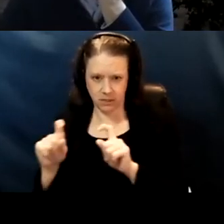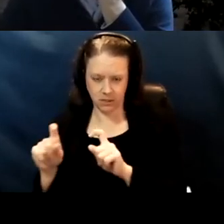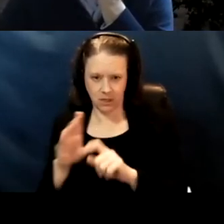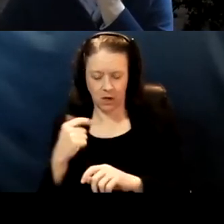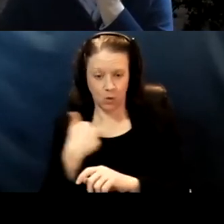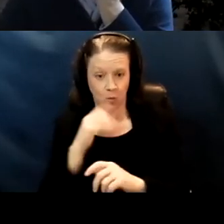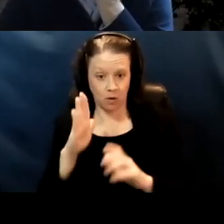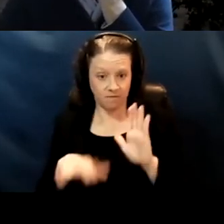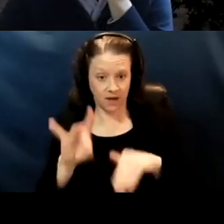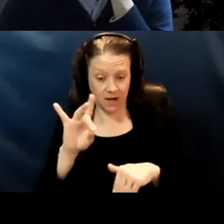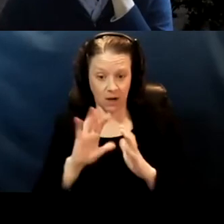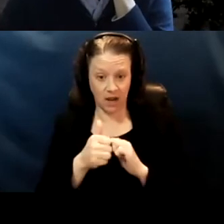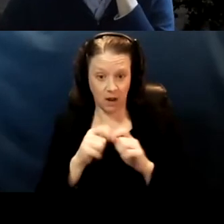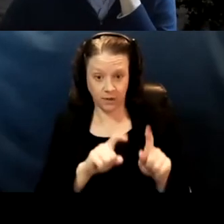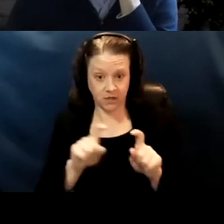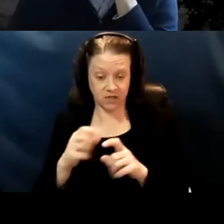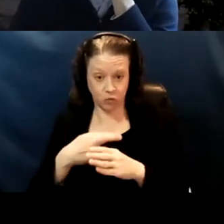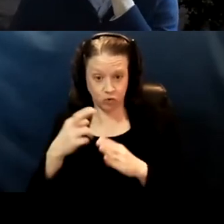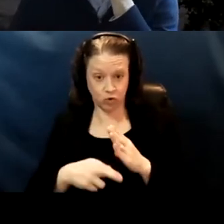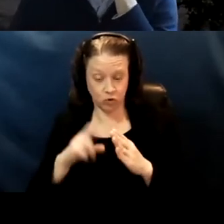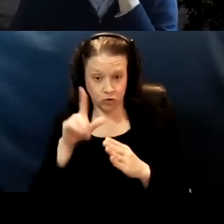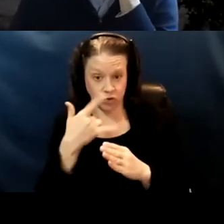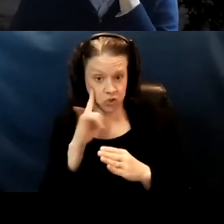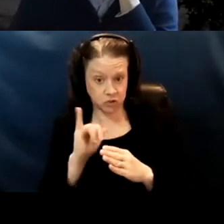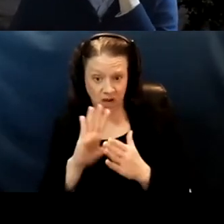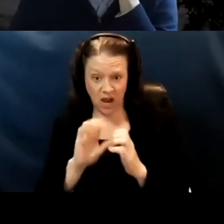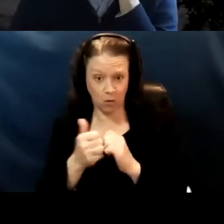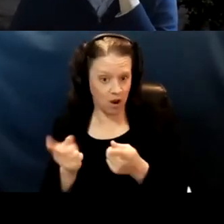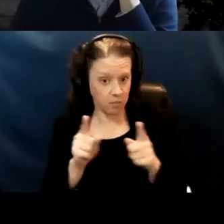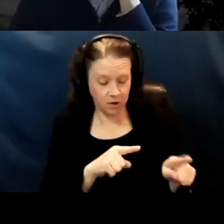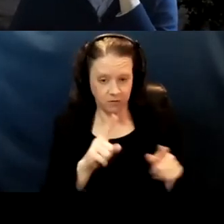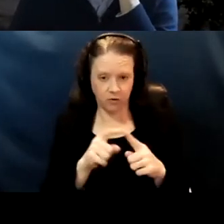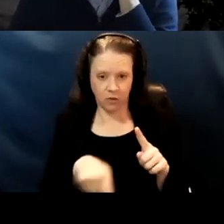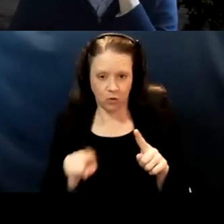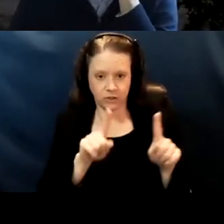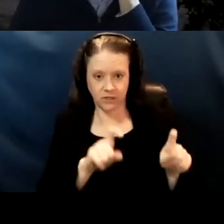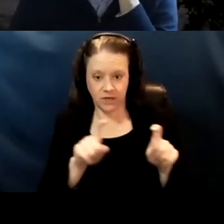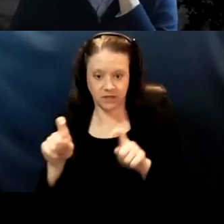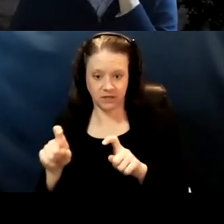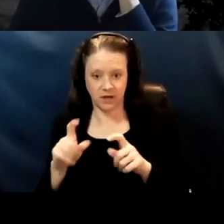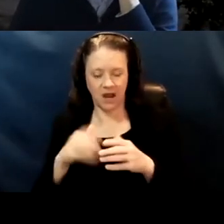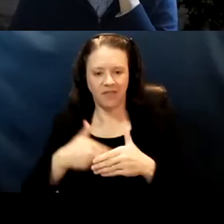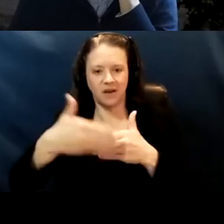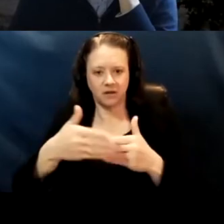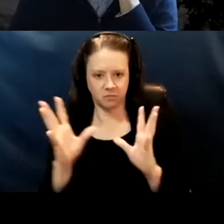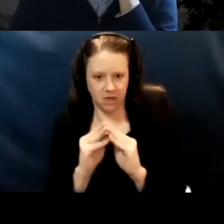out how the testing results happened or what happened from those testing results at our next meeting.